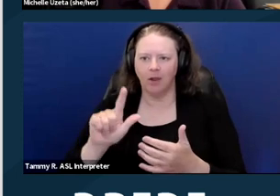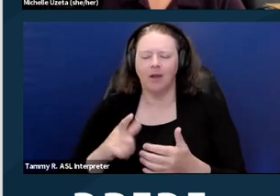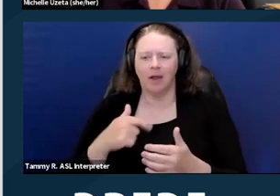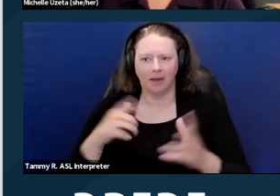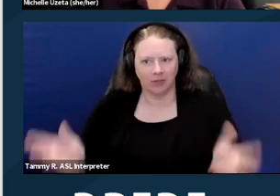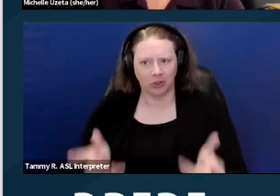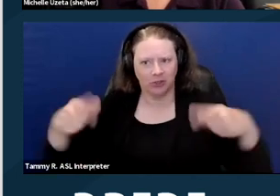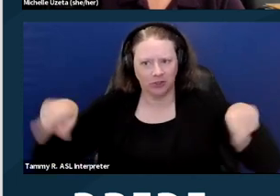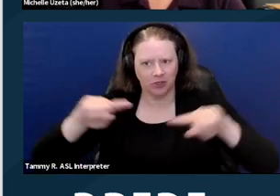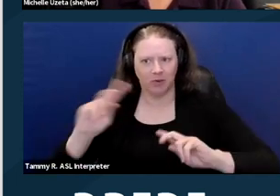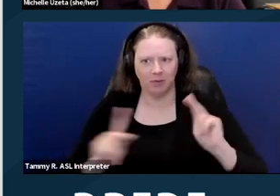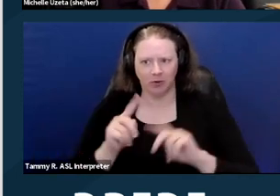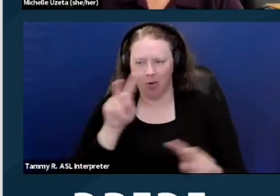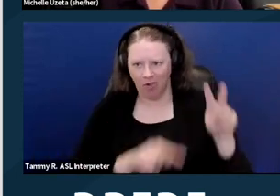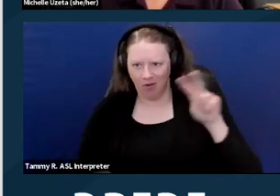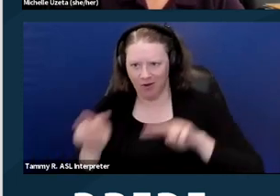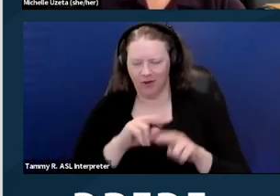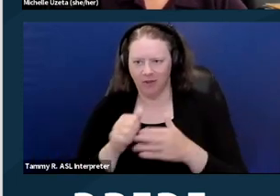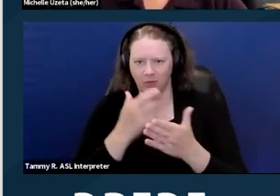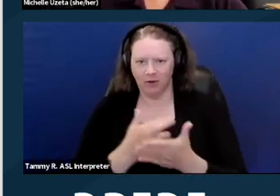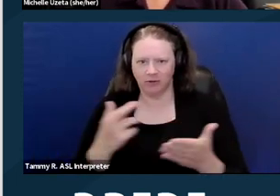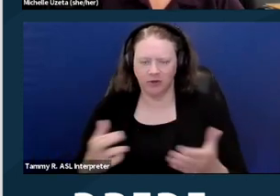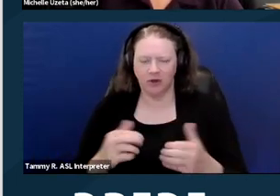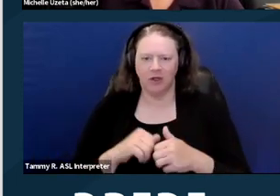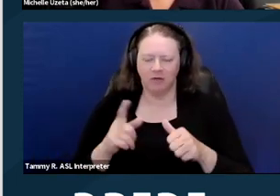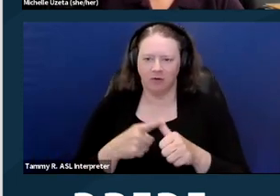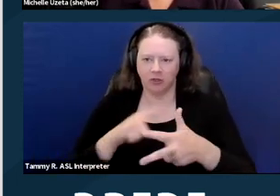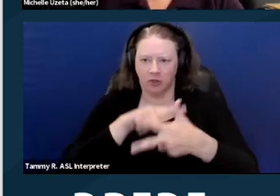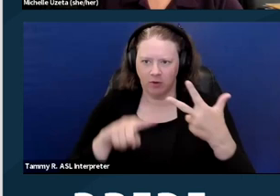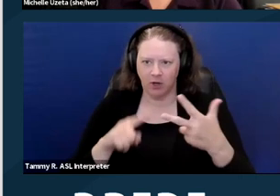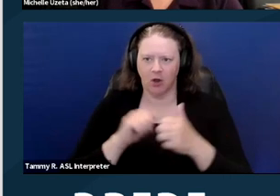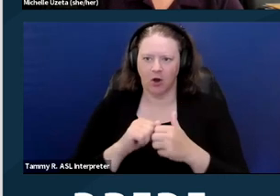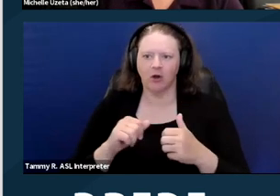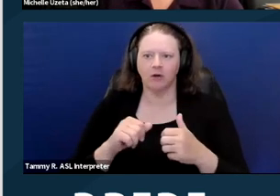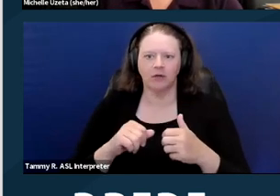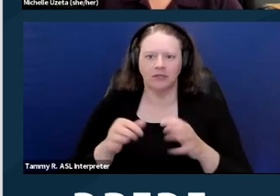The first three, the joint statements of the Department of Housing and Urban Development and the Department of Justice